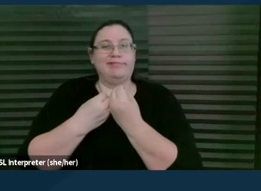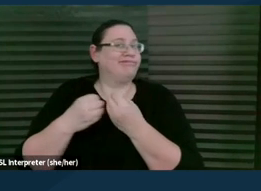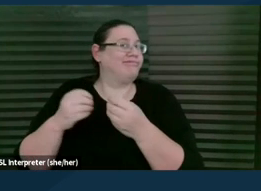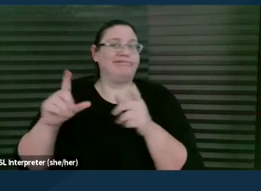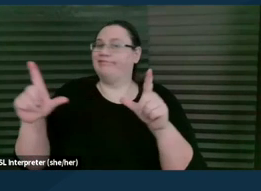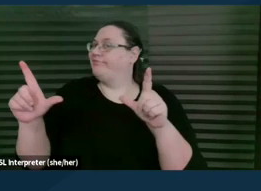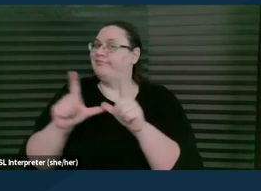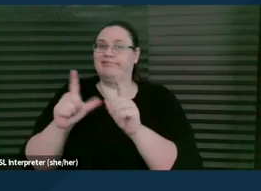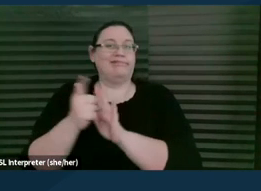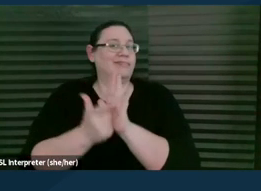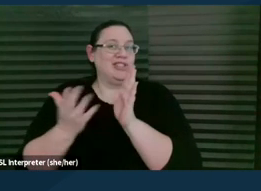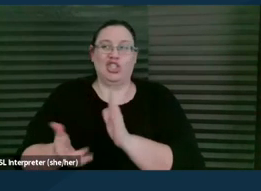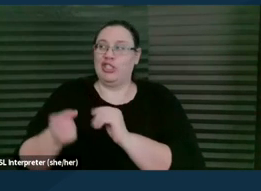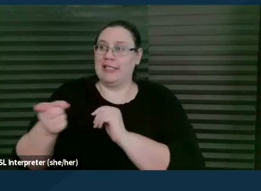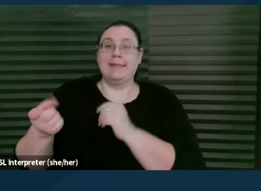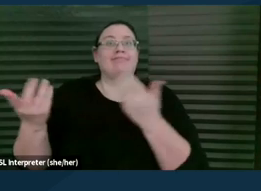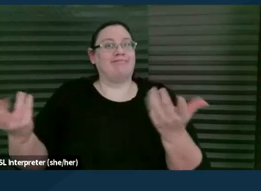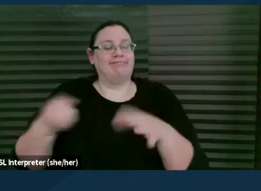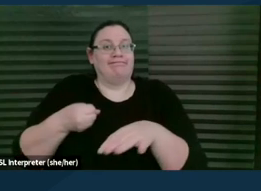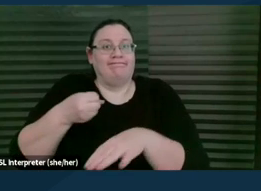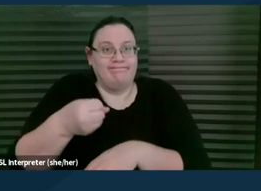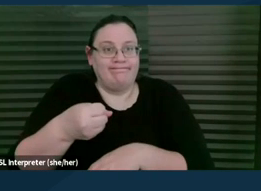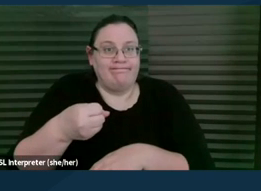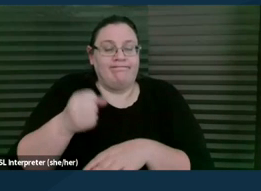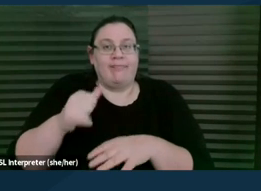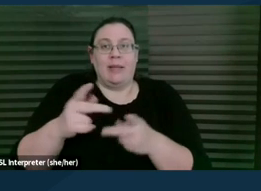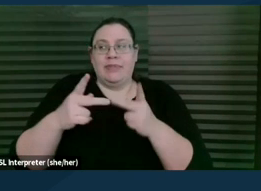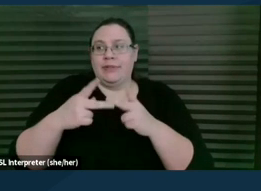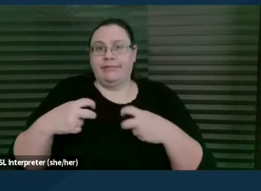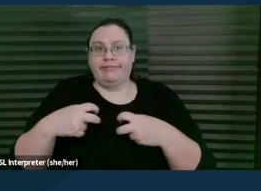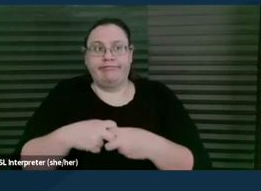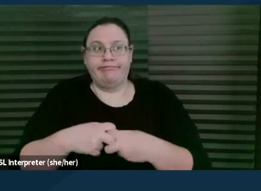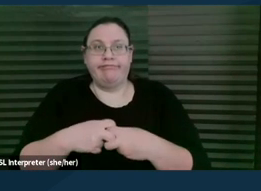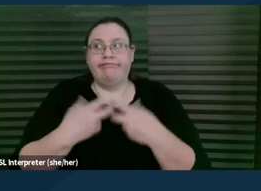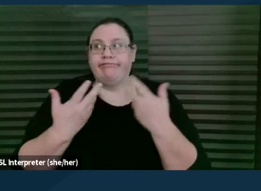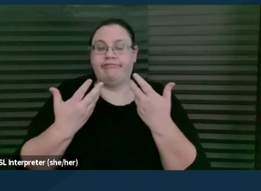are put into this very unique position of having to walk this line